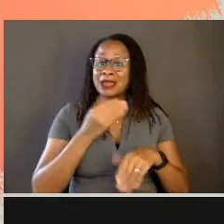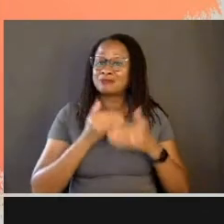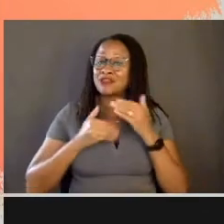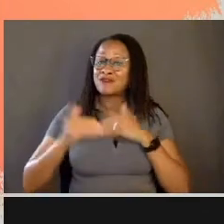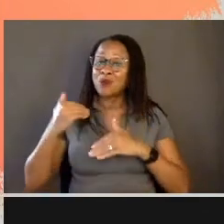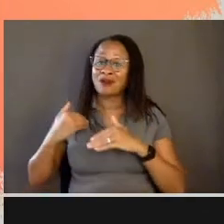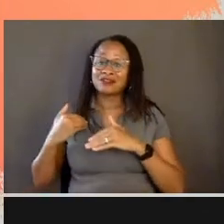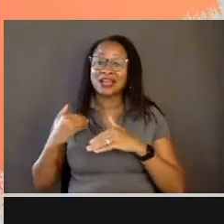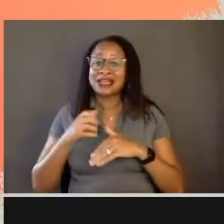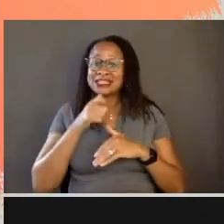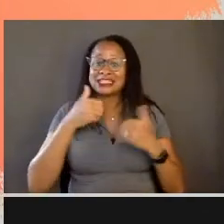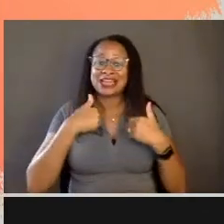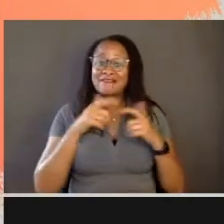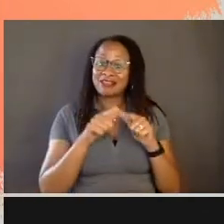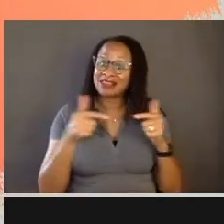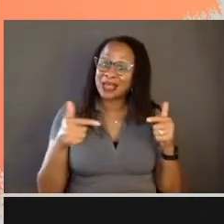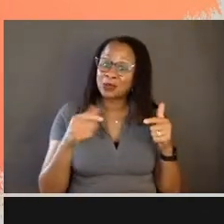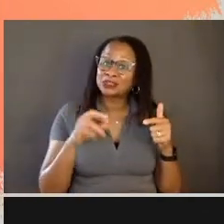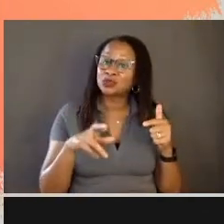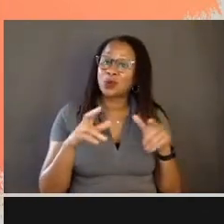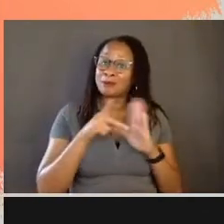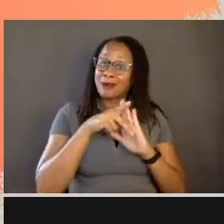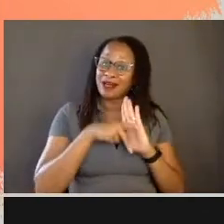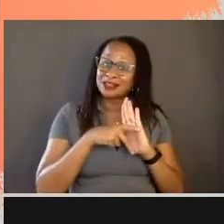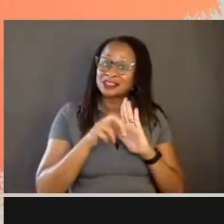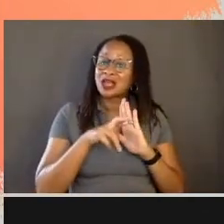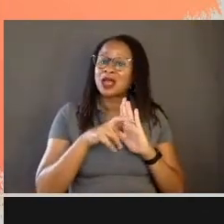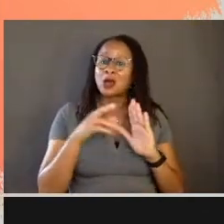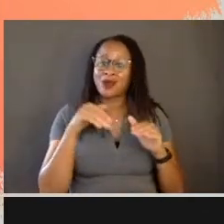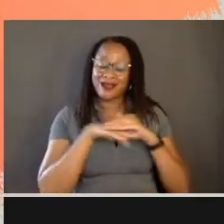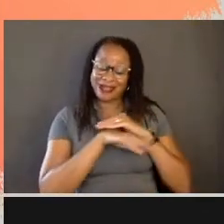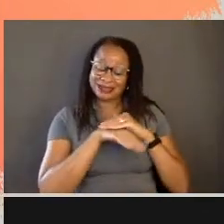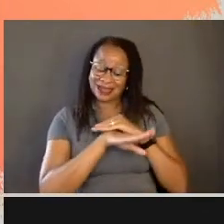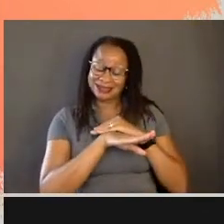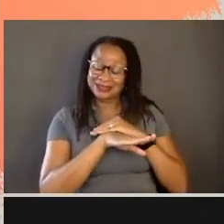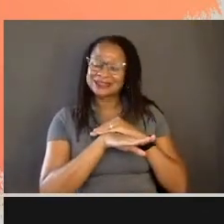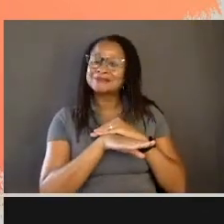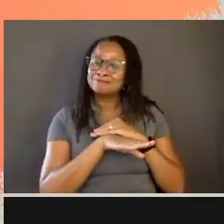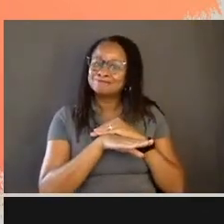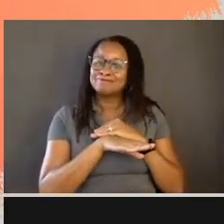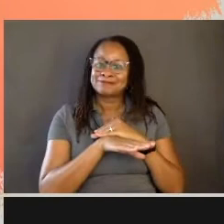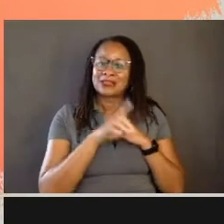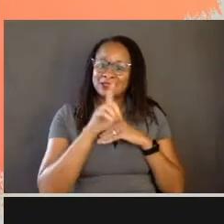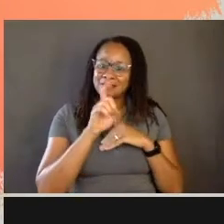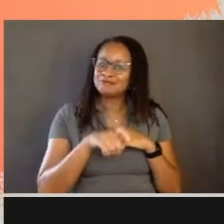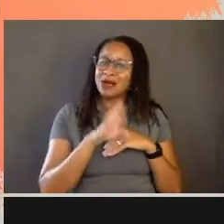who didn't have the language or the policy or the access, they had to be resourceful.